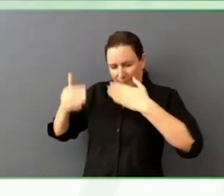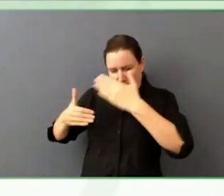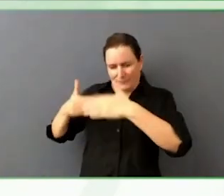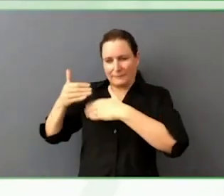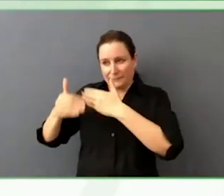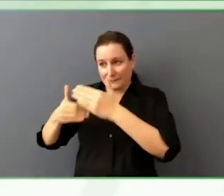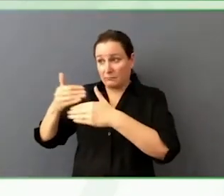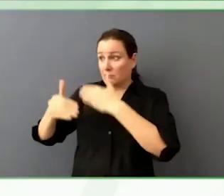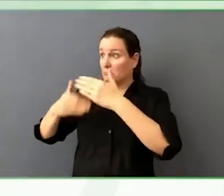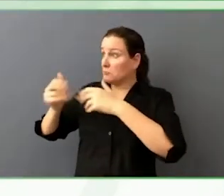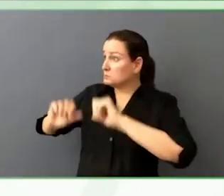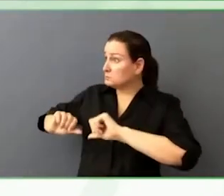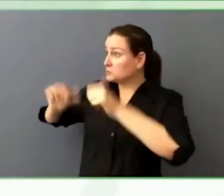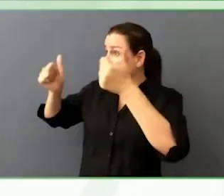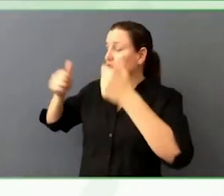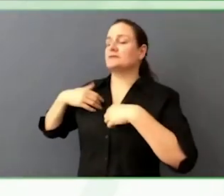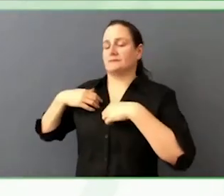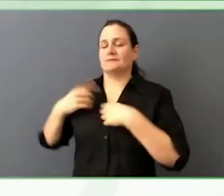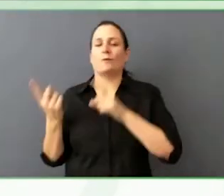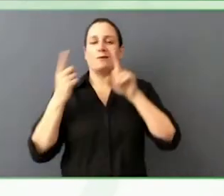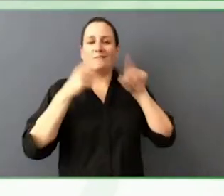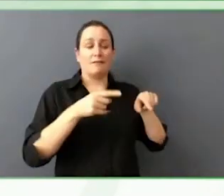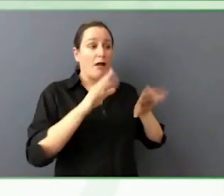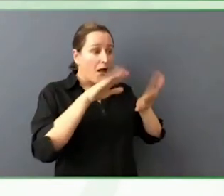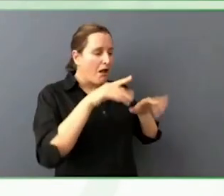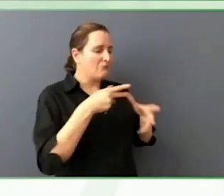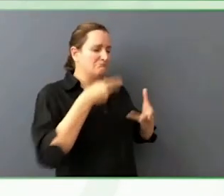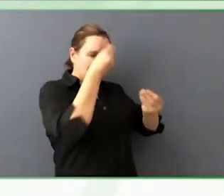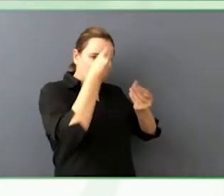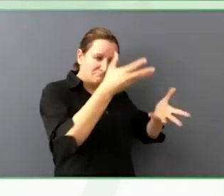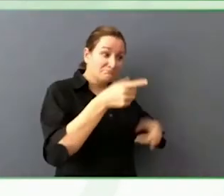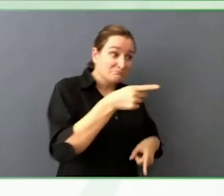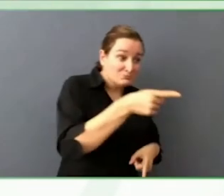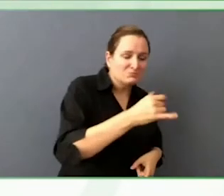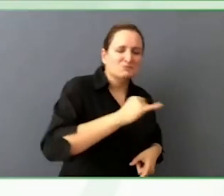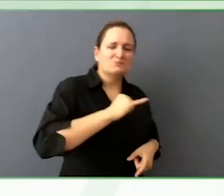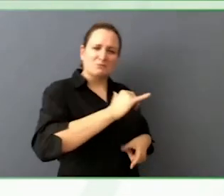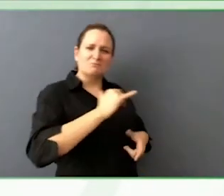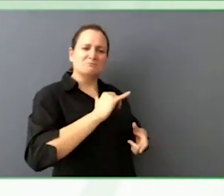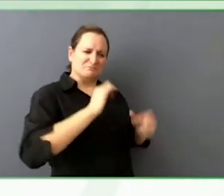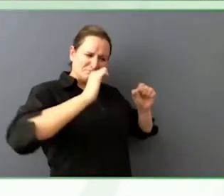Even before taking the job, the accessibility community and media is very cooperative, collaborative.